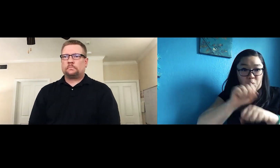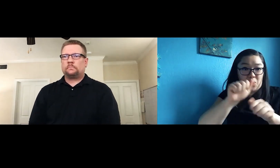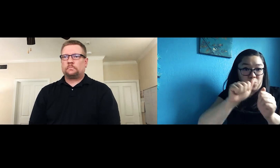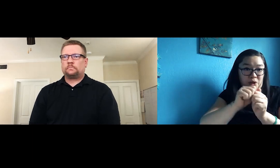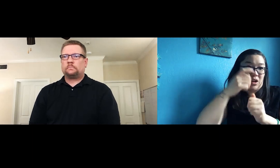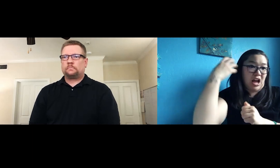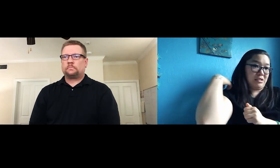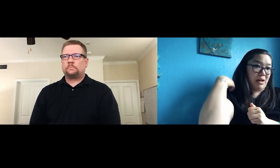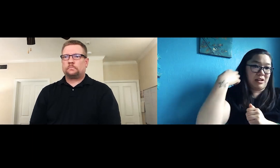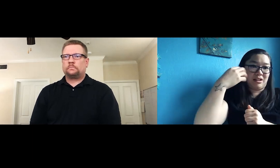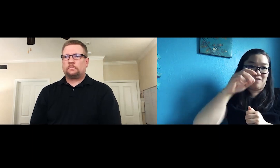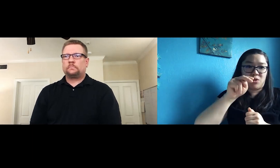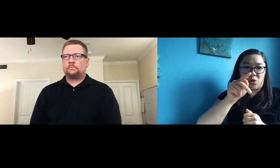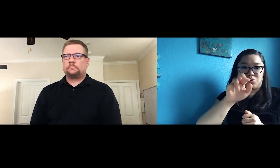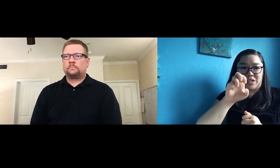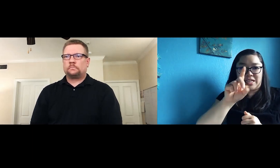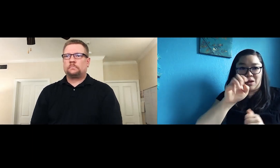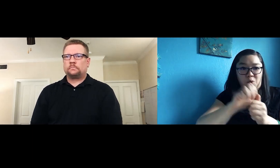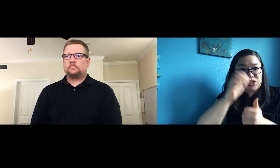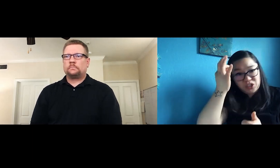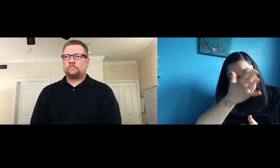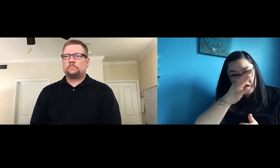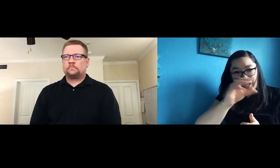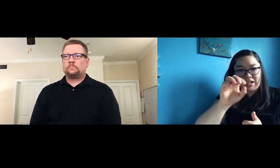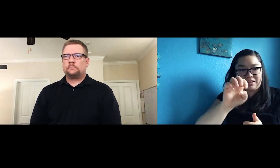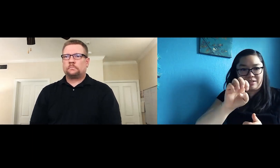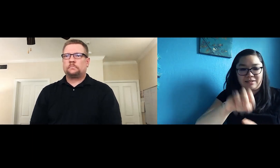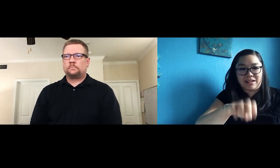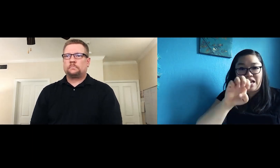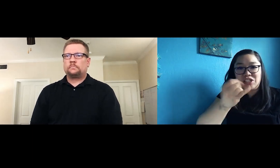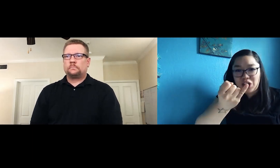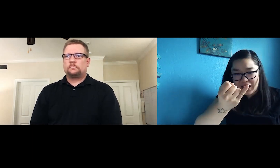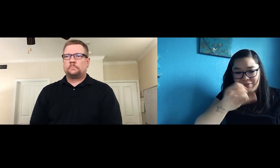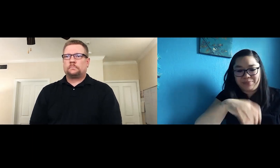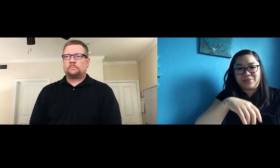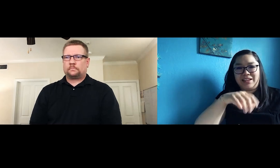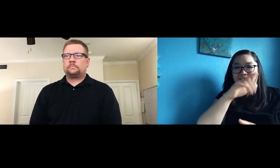worked on the production ‘Hunchback of Notre Dame’ with Josh Castille and EJ Cardona.